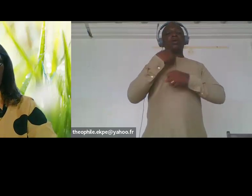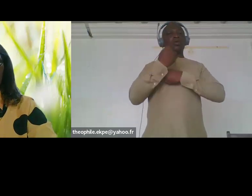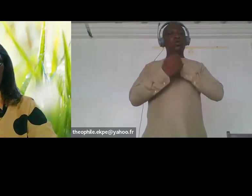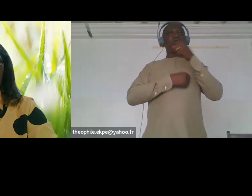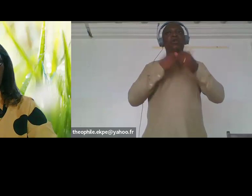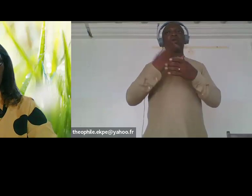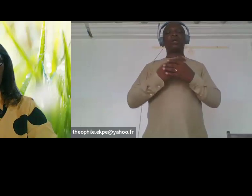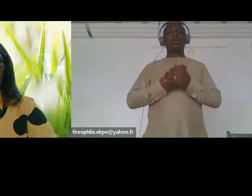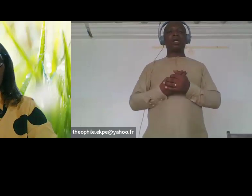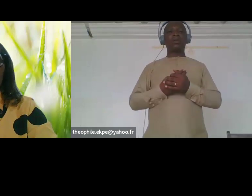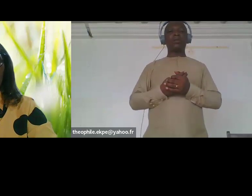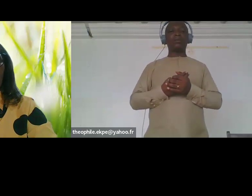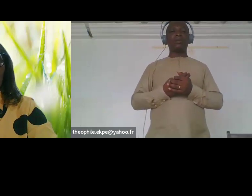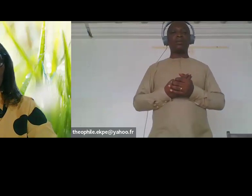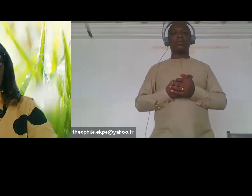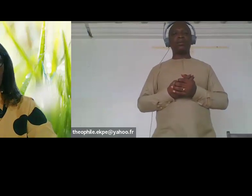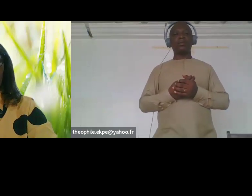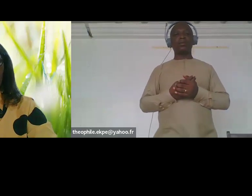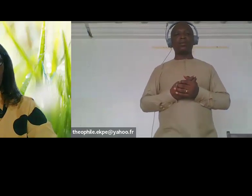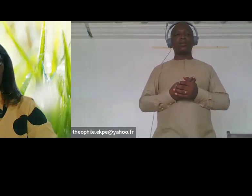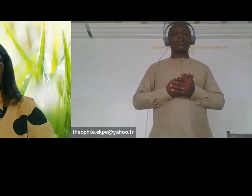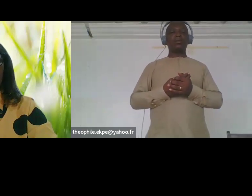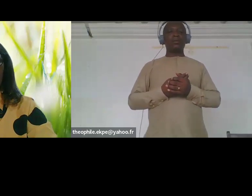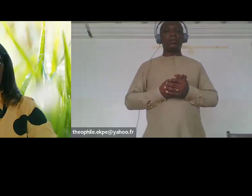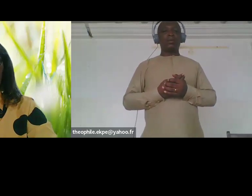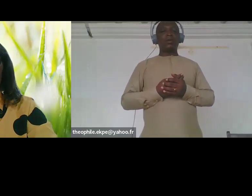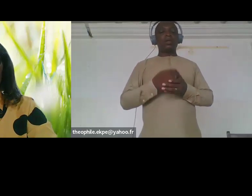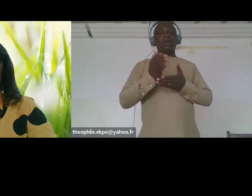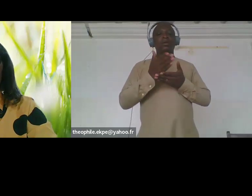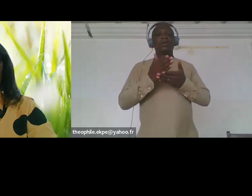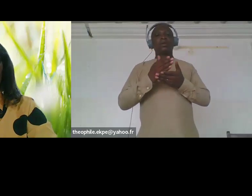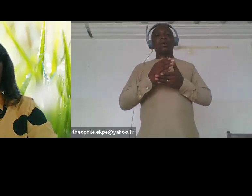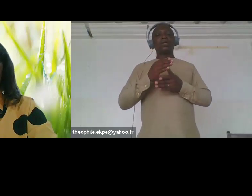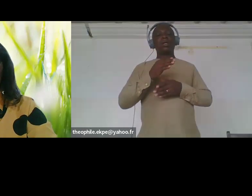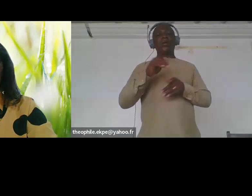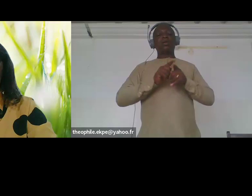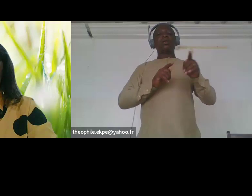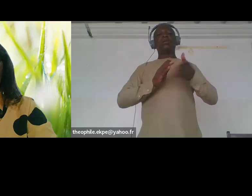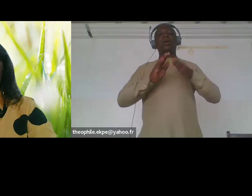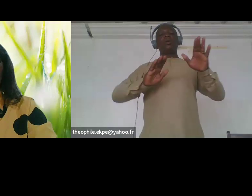effect include the lack of disability inclusive climate change adaptation and